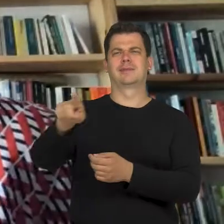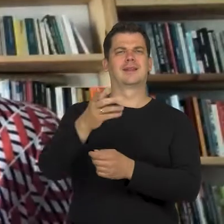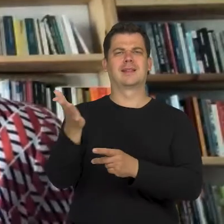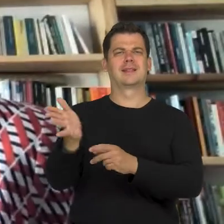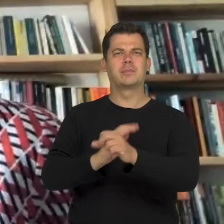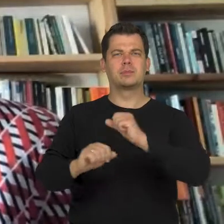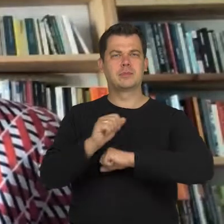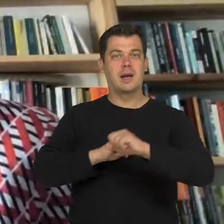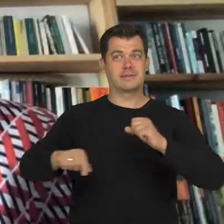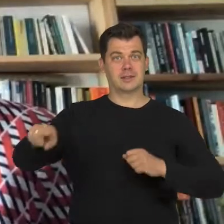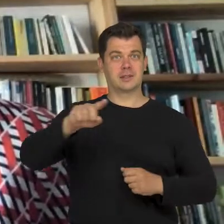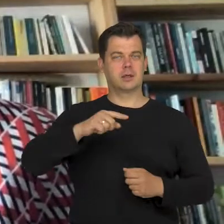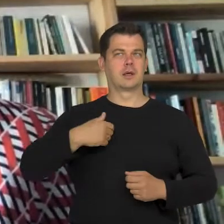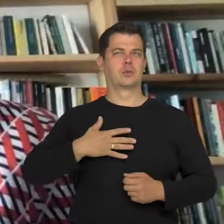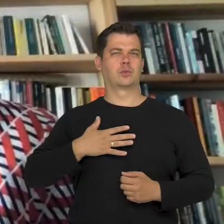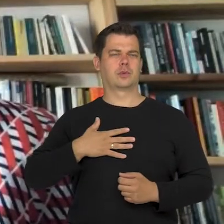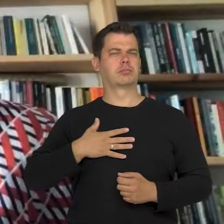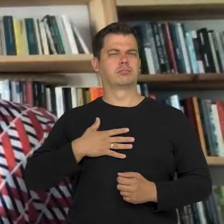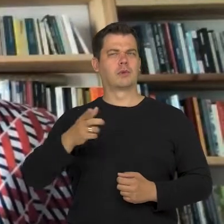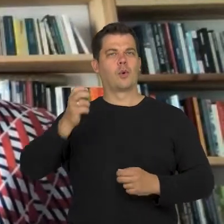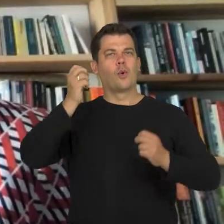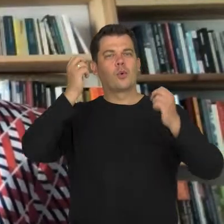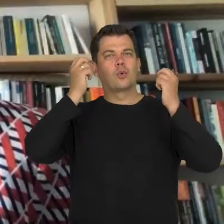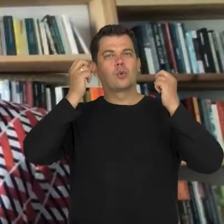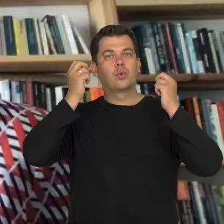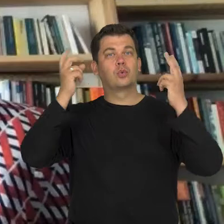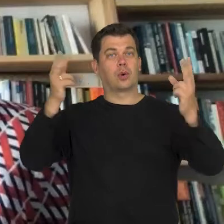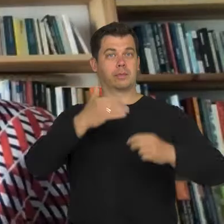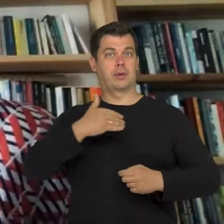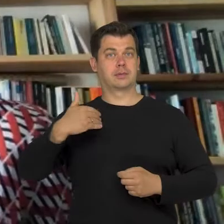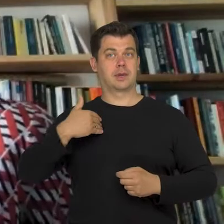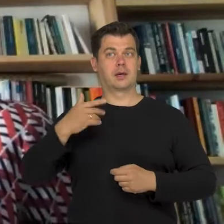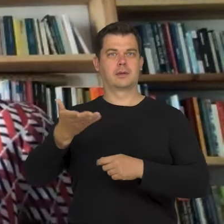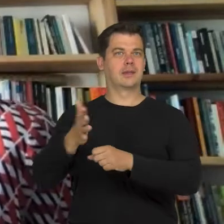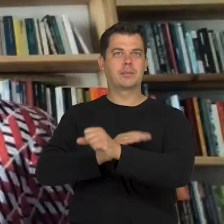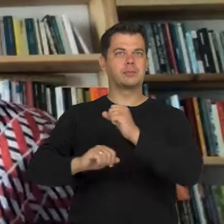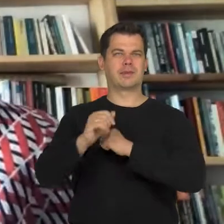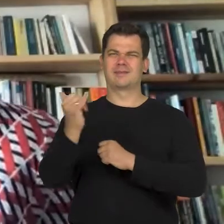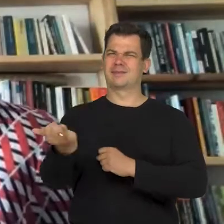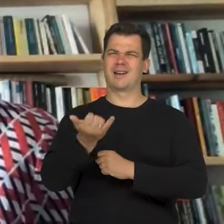I think that in Polish culture disability remained unseen for a very long time.